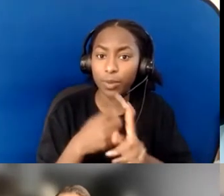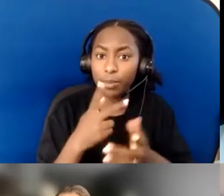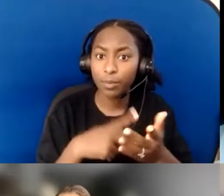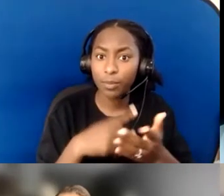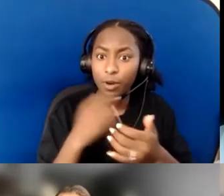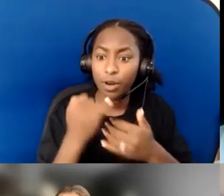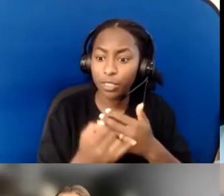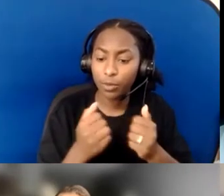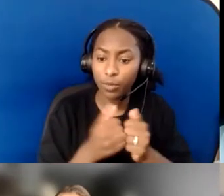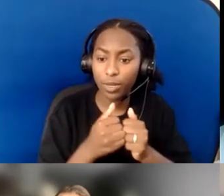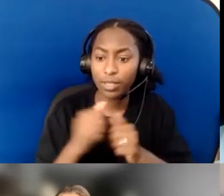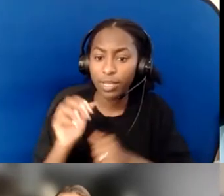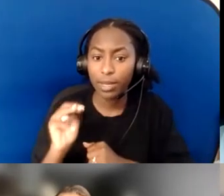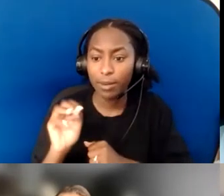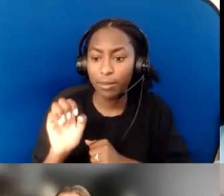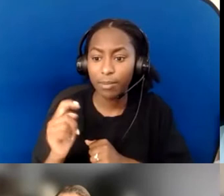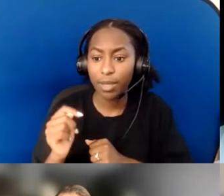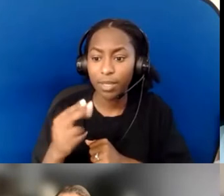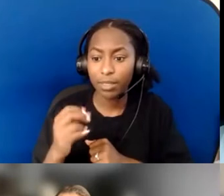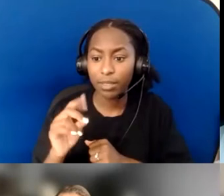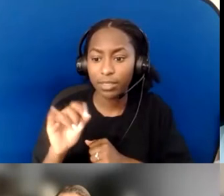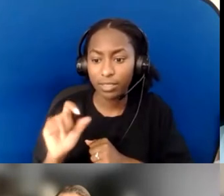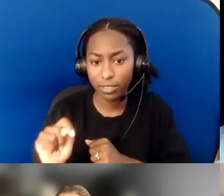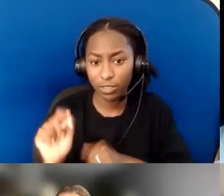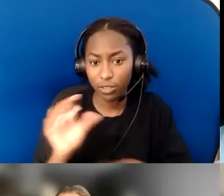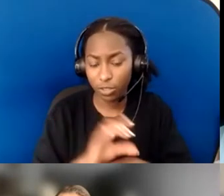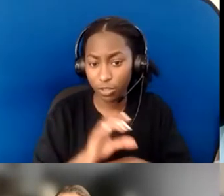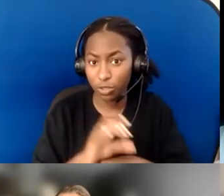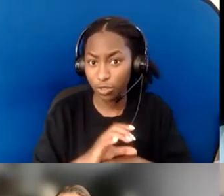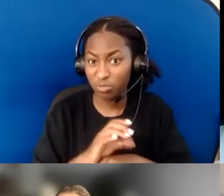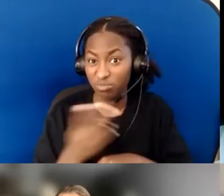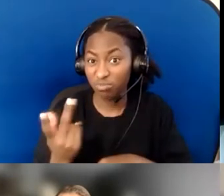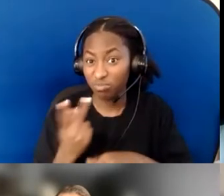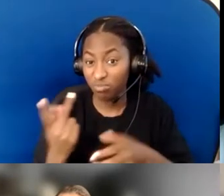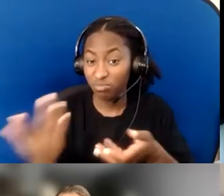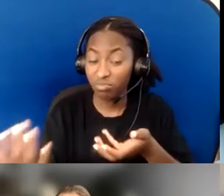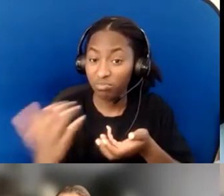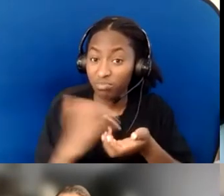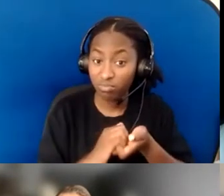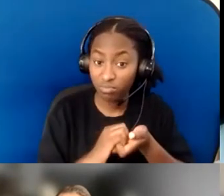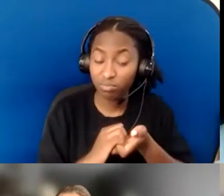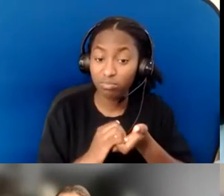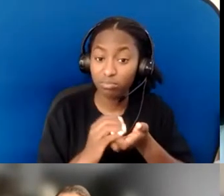We are now in the process of getting monies together to build 46 units,